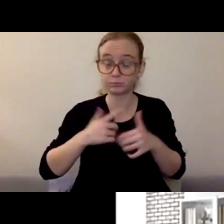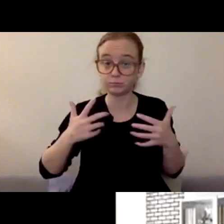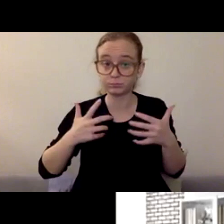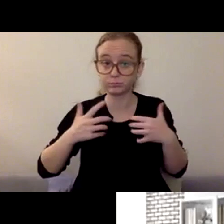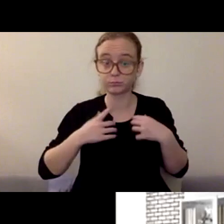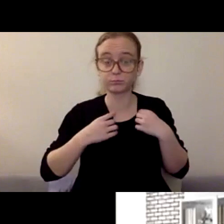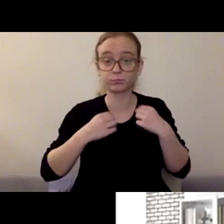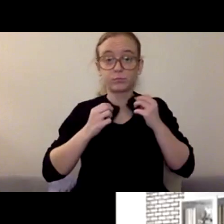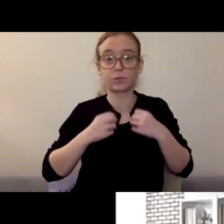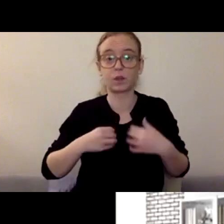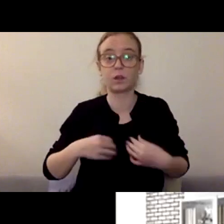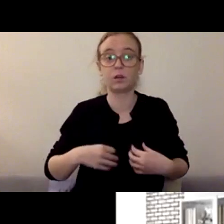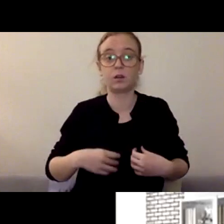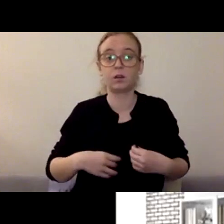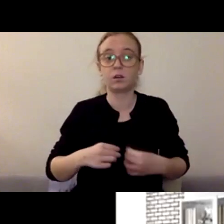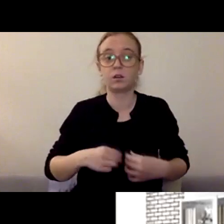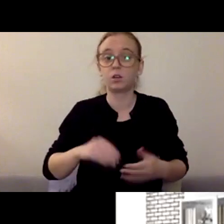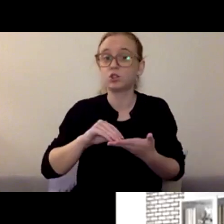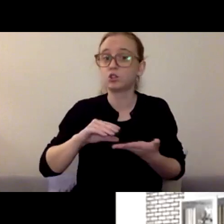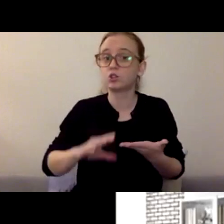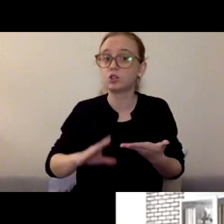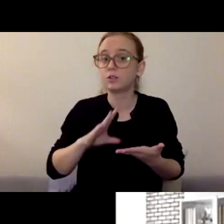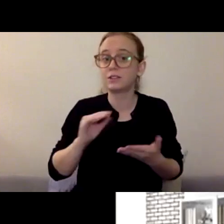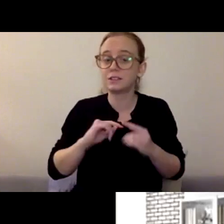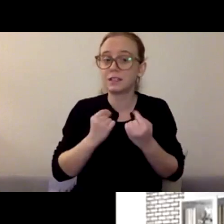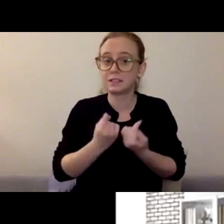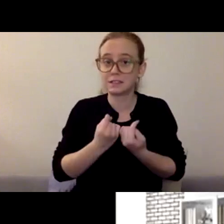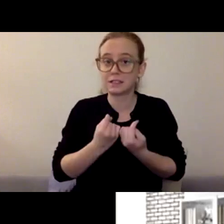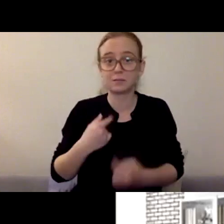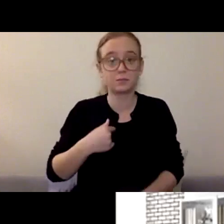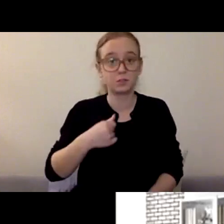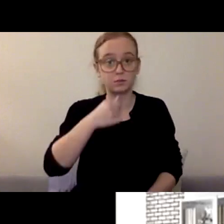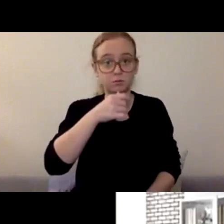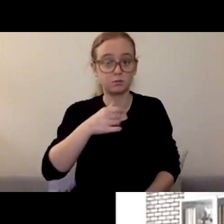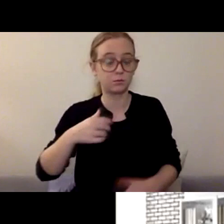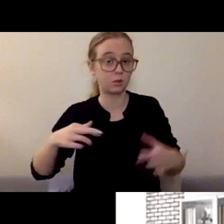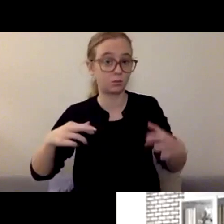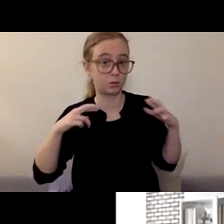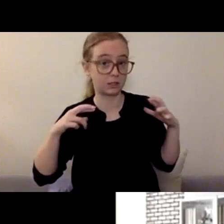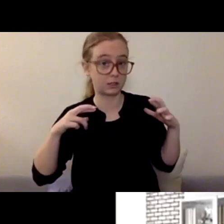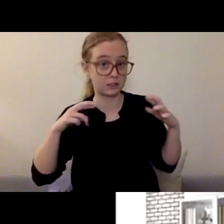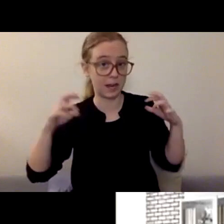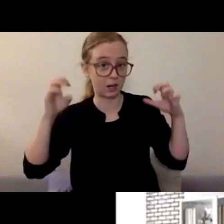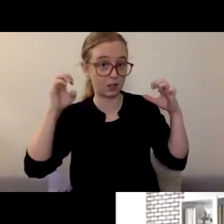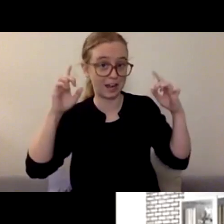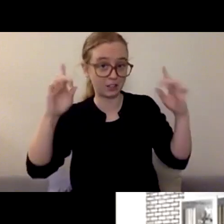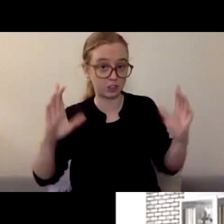And we have one, "As a retired educator, I certainly realized how learning from home is impacting our kids.